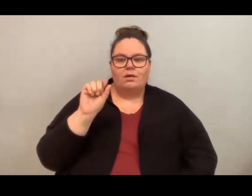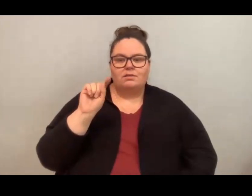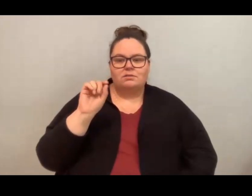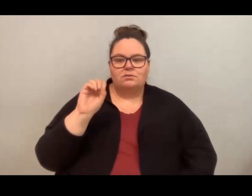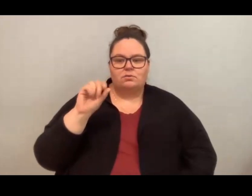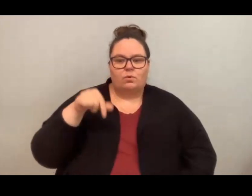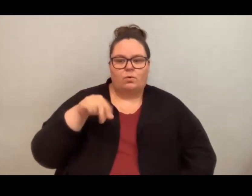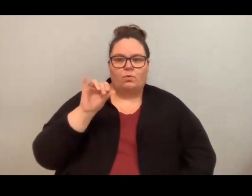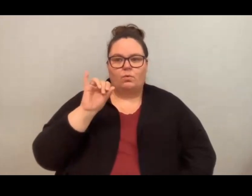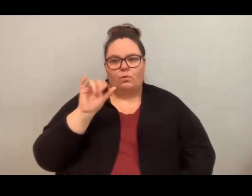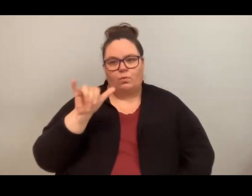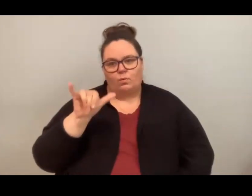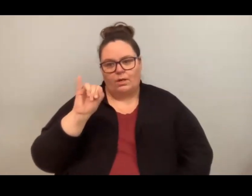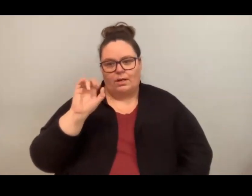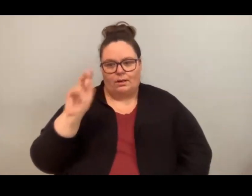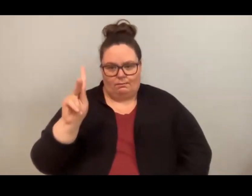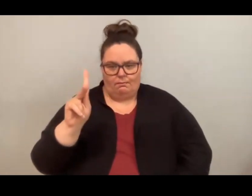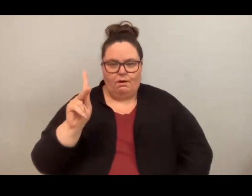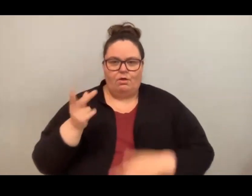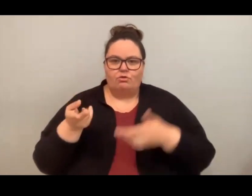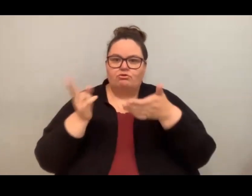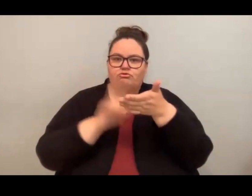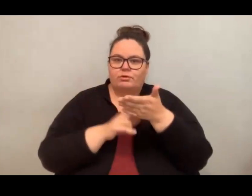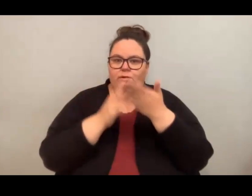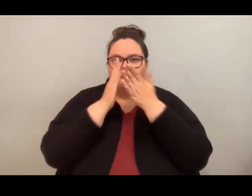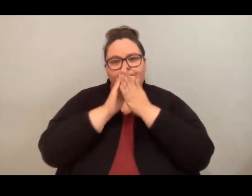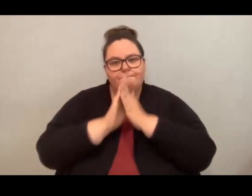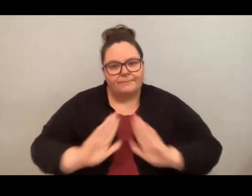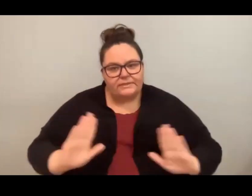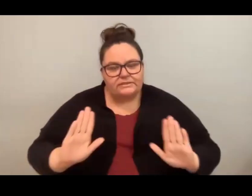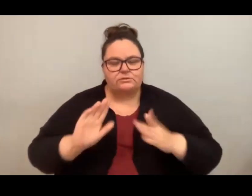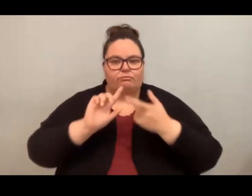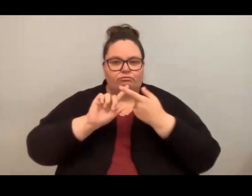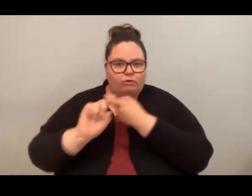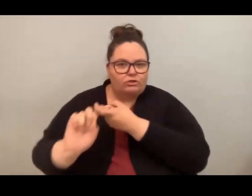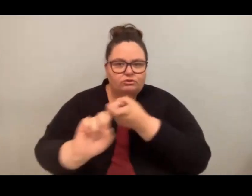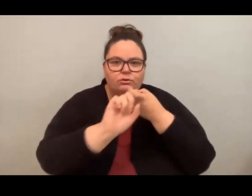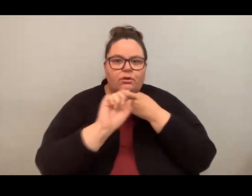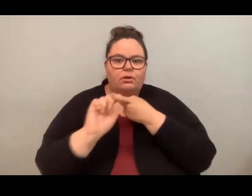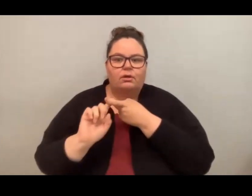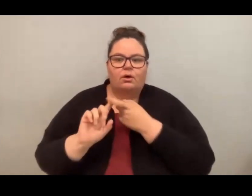territory is covered by the Treaties of Peace and Friendship which the Wəlastəkewiyik, Mi’kmaq,